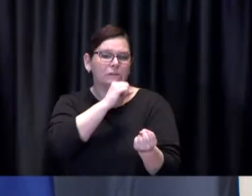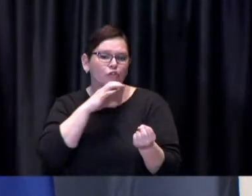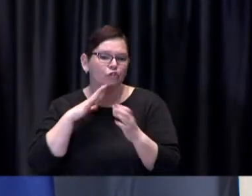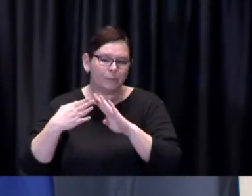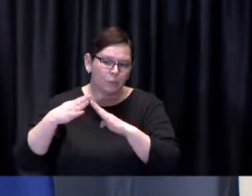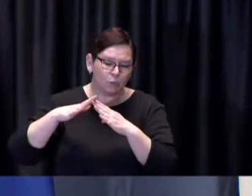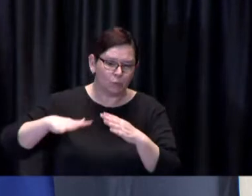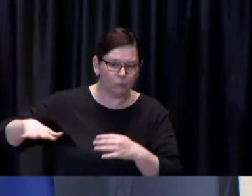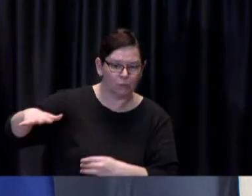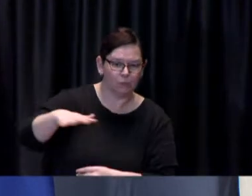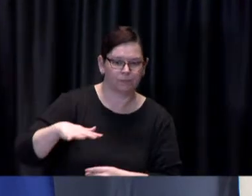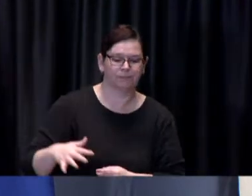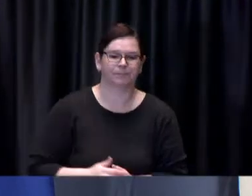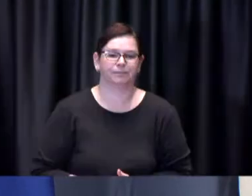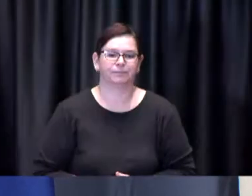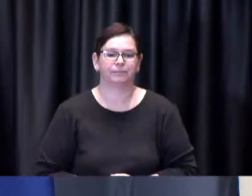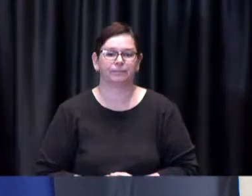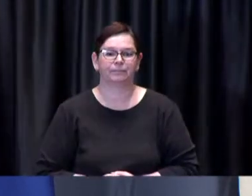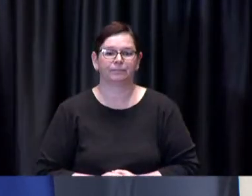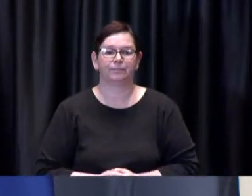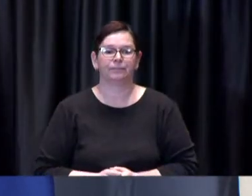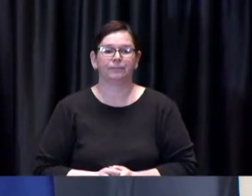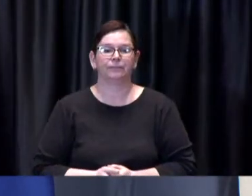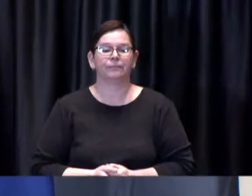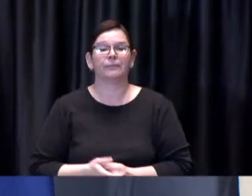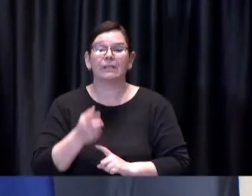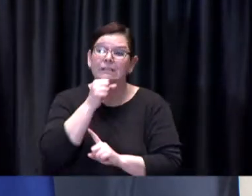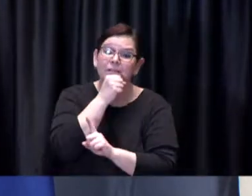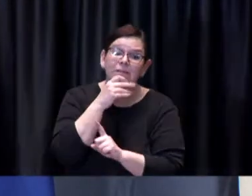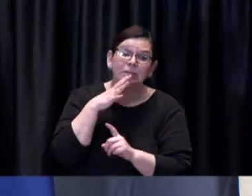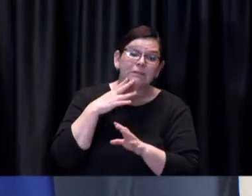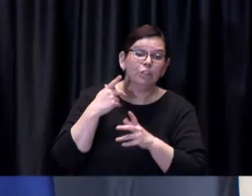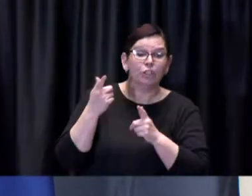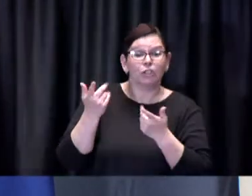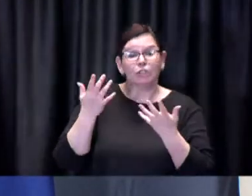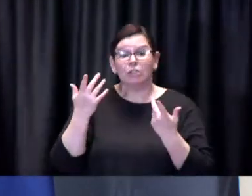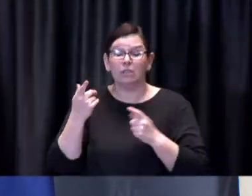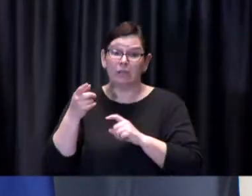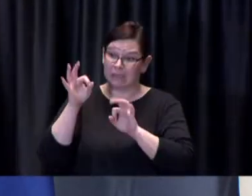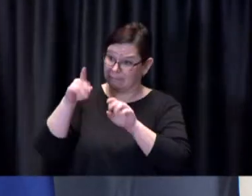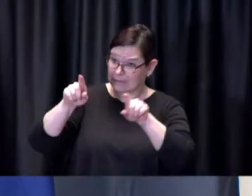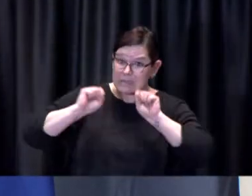We continue to urge seniors who are able to visit the City-run clinics or other hospital or healthcare clinics